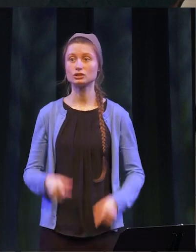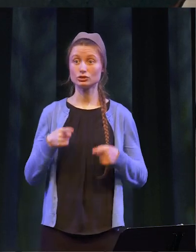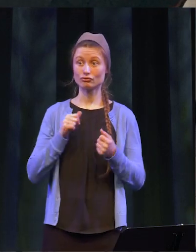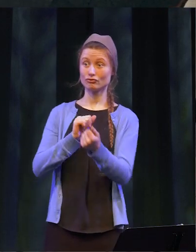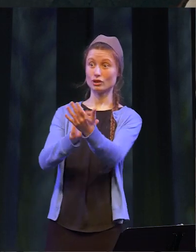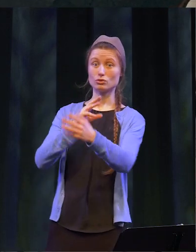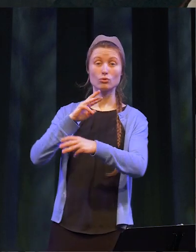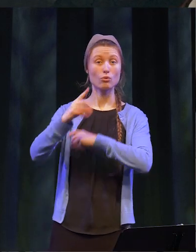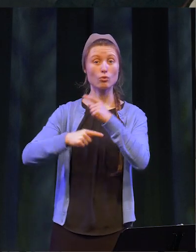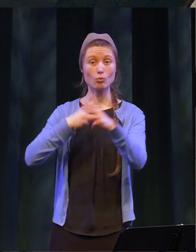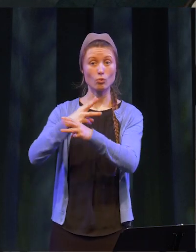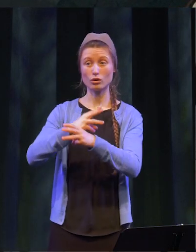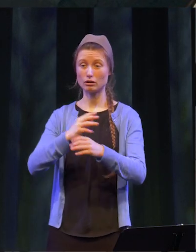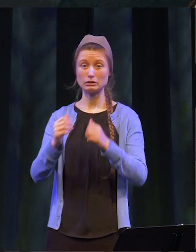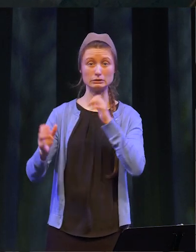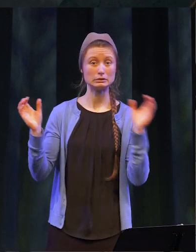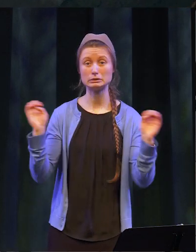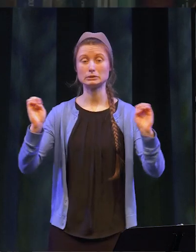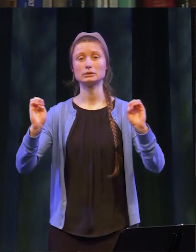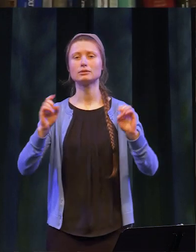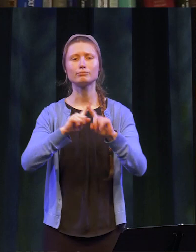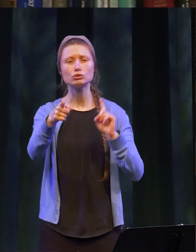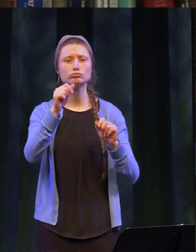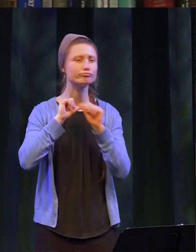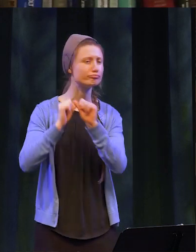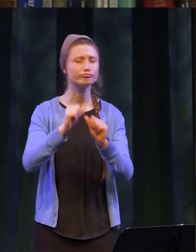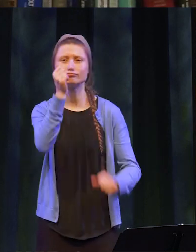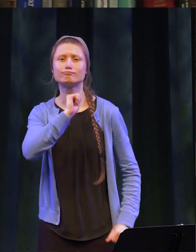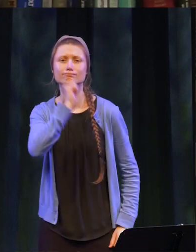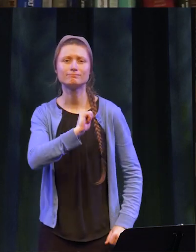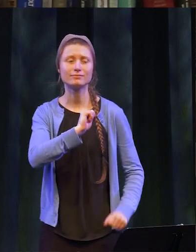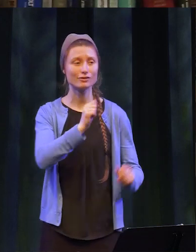crisis you persevered whether it was making the transition to online learning having to